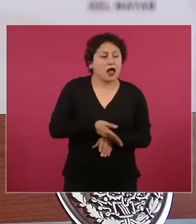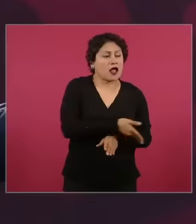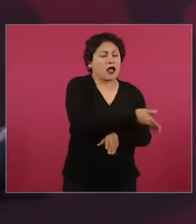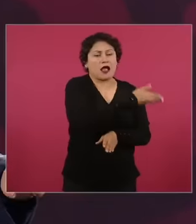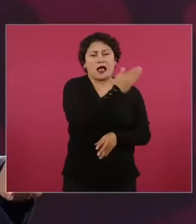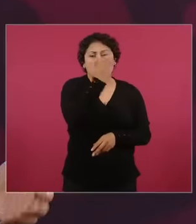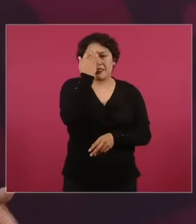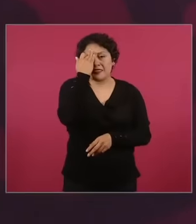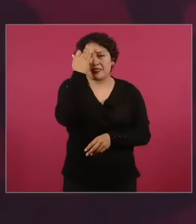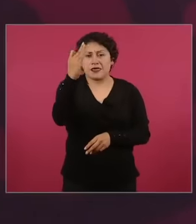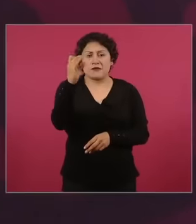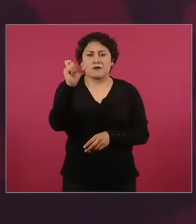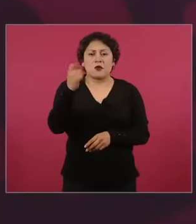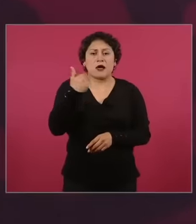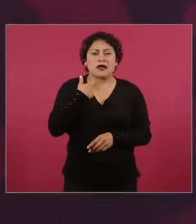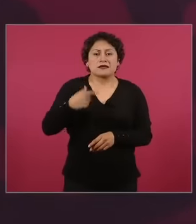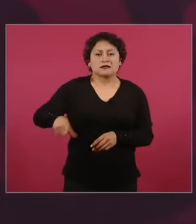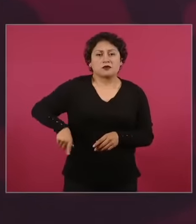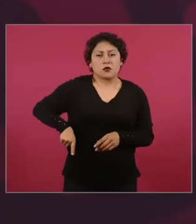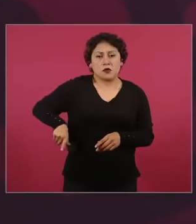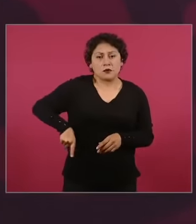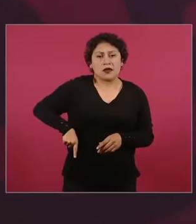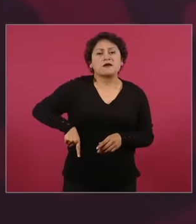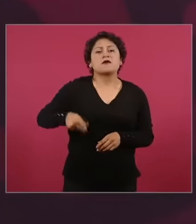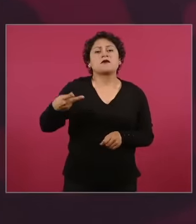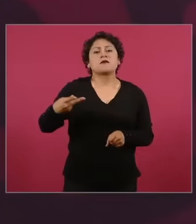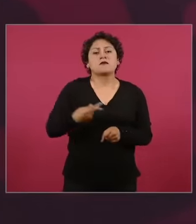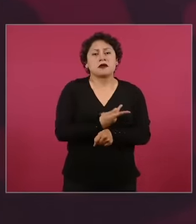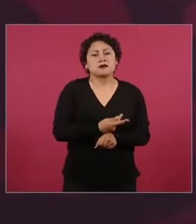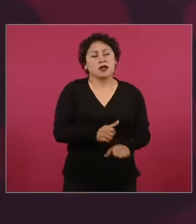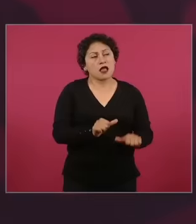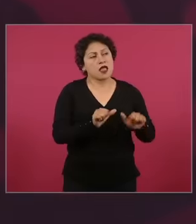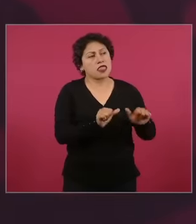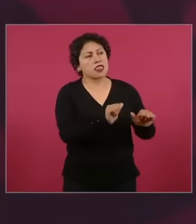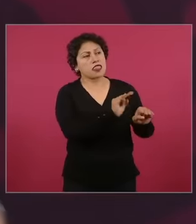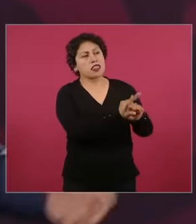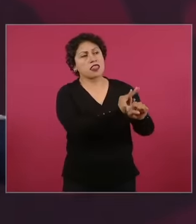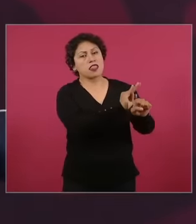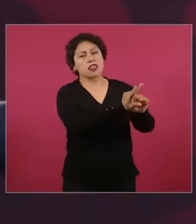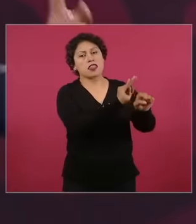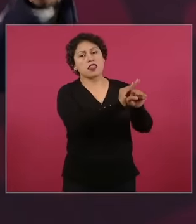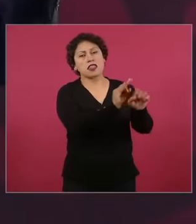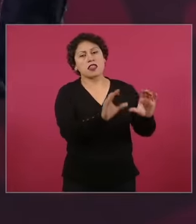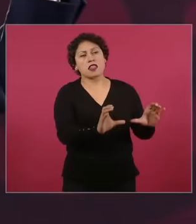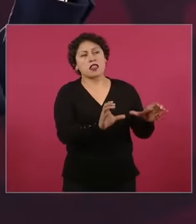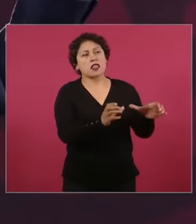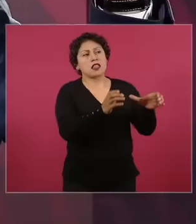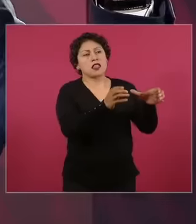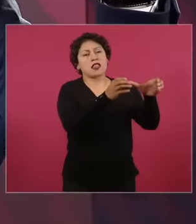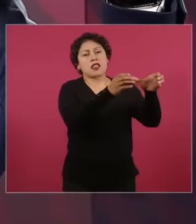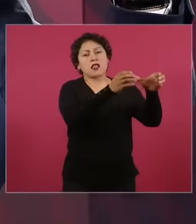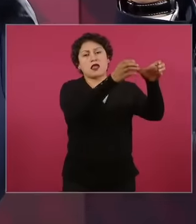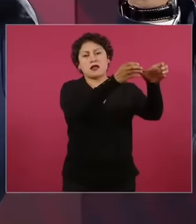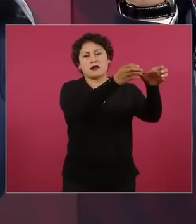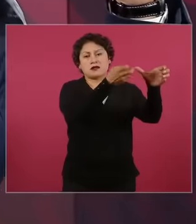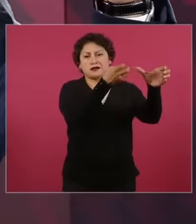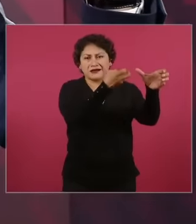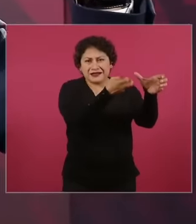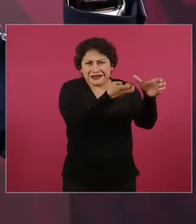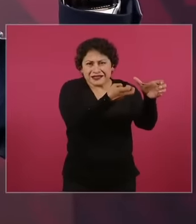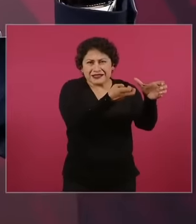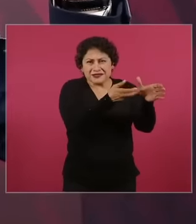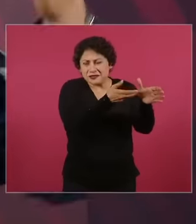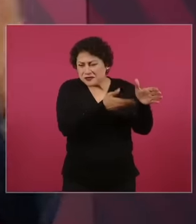privileges, we are talking about the impoverishment of millions